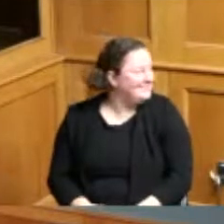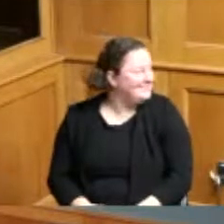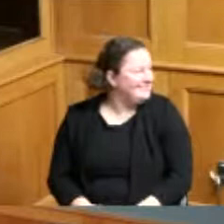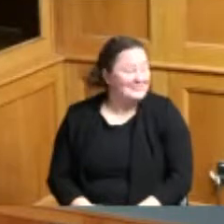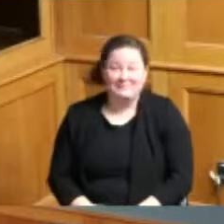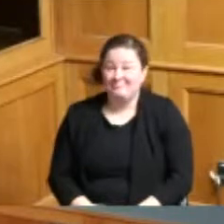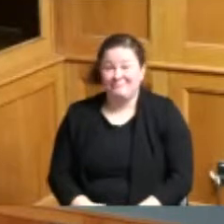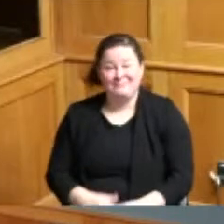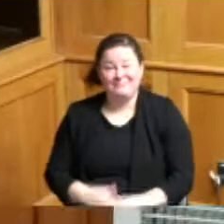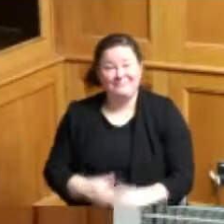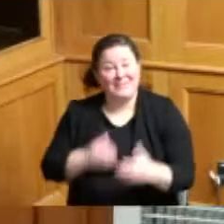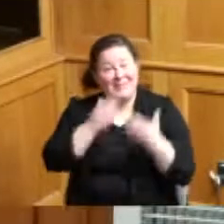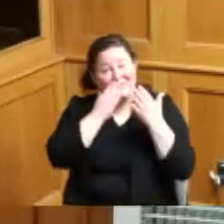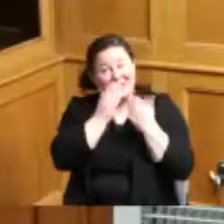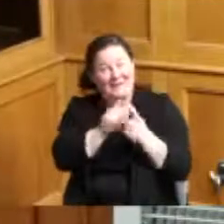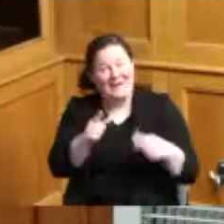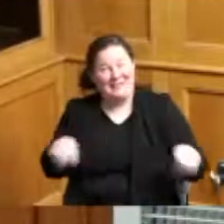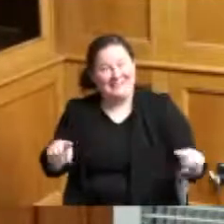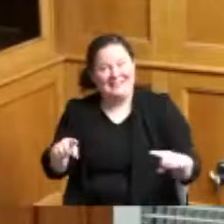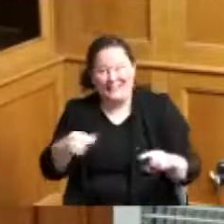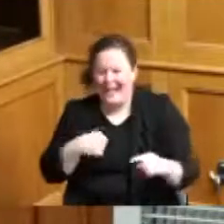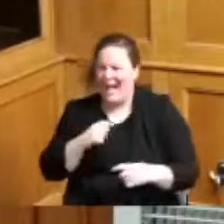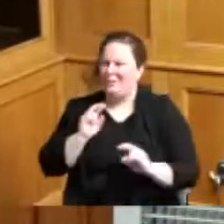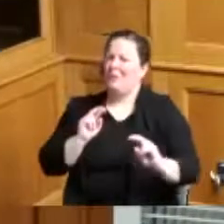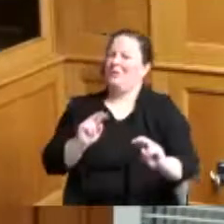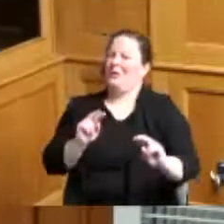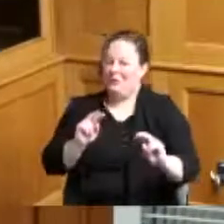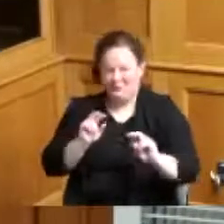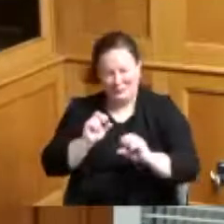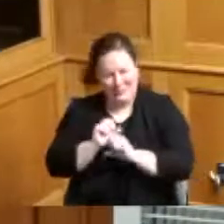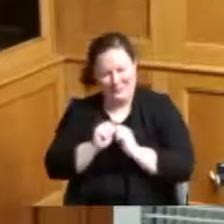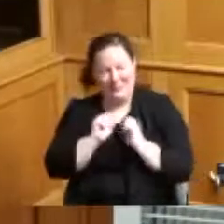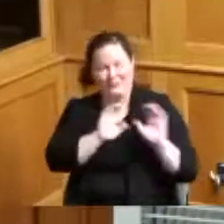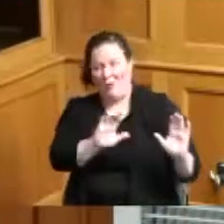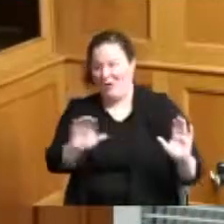thank you all I look forward to working with all of your offices as we go forward